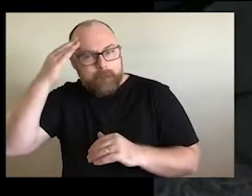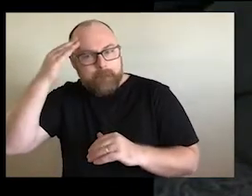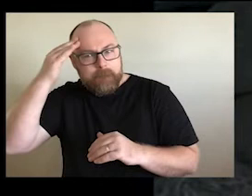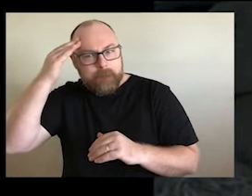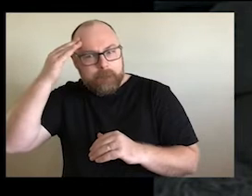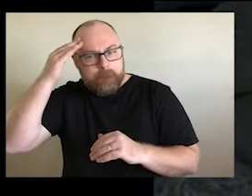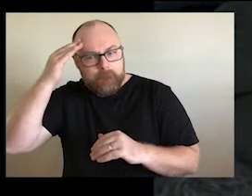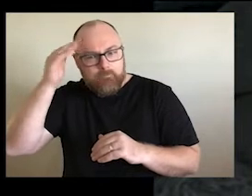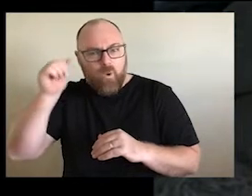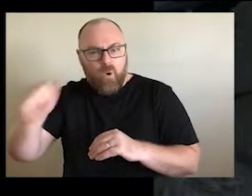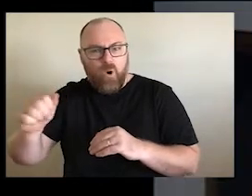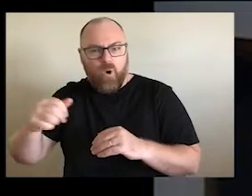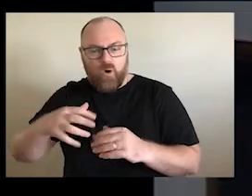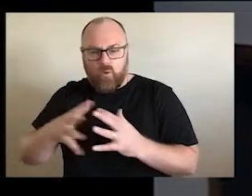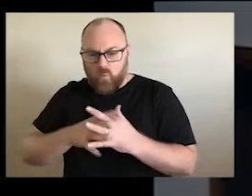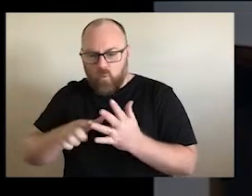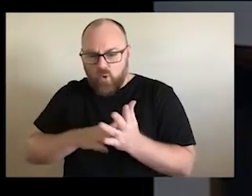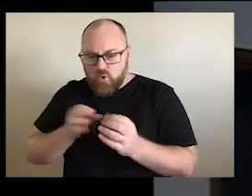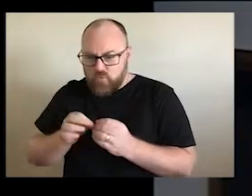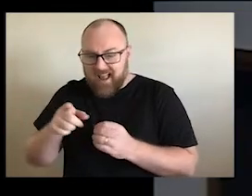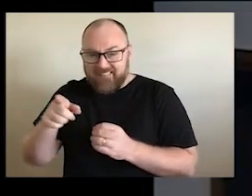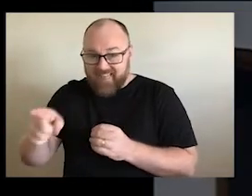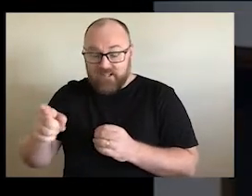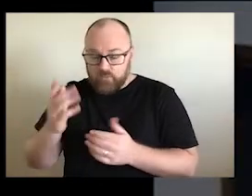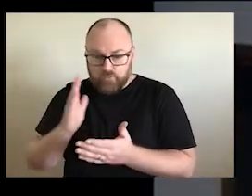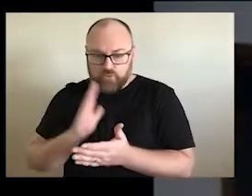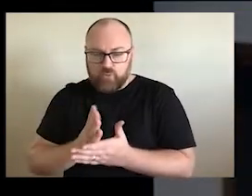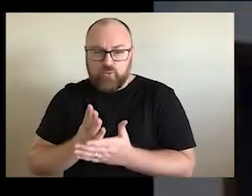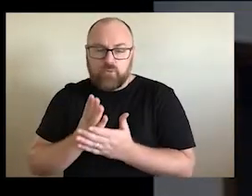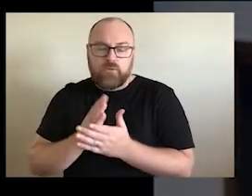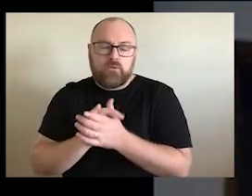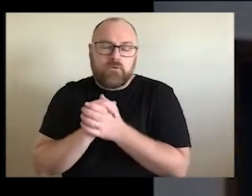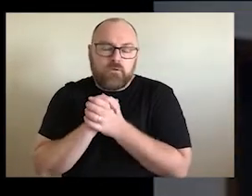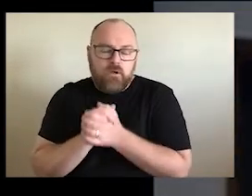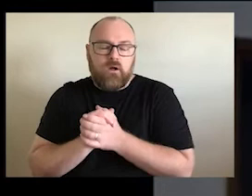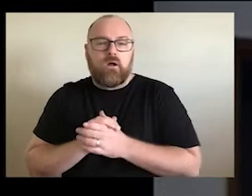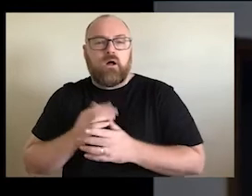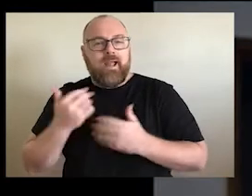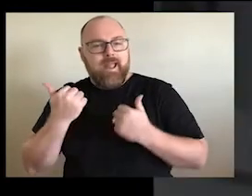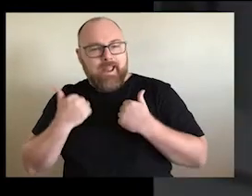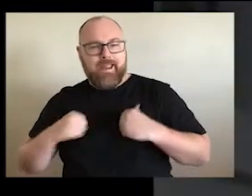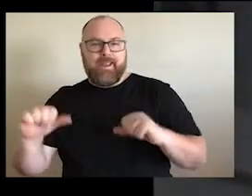is what's going to happen to anybody that's been hurt whether they've been forcibly removed. Whether they've been